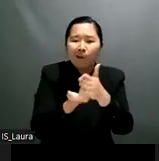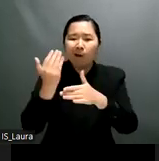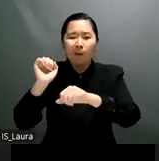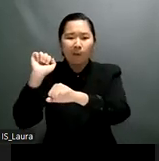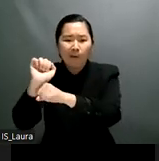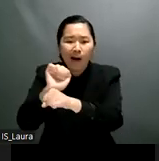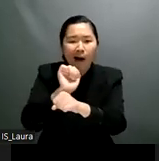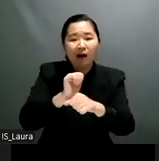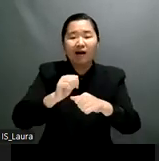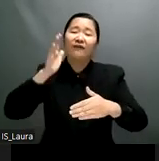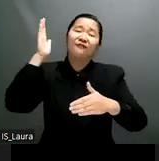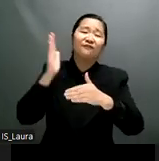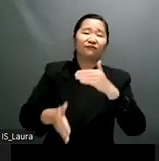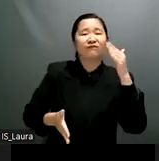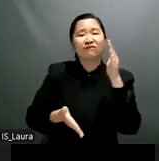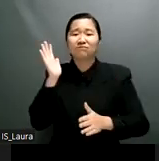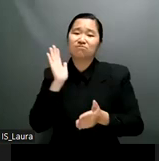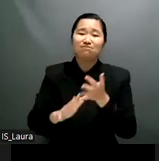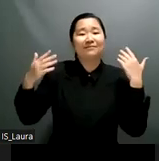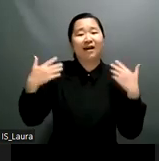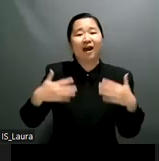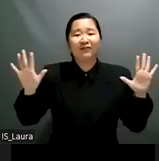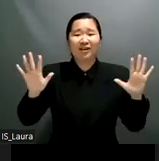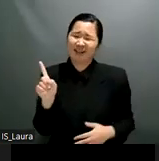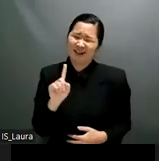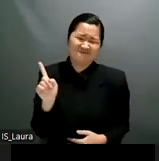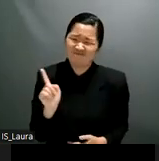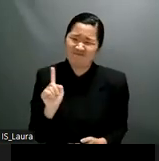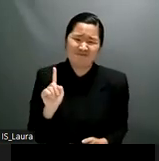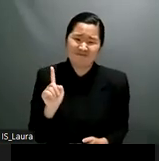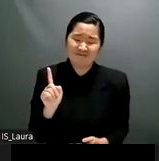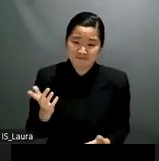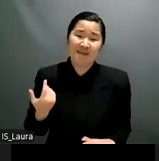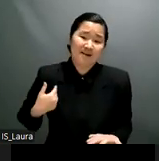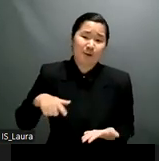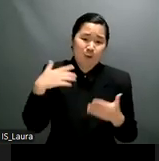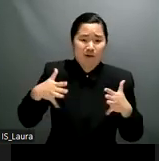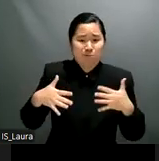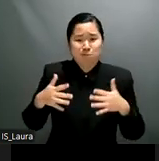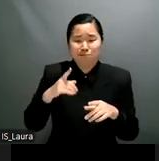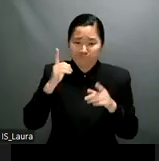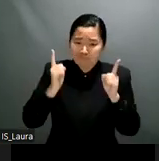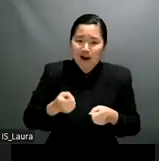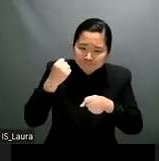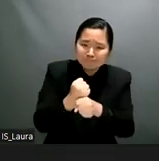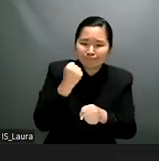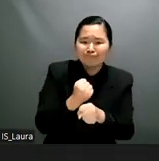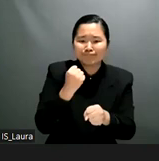that are being faced um some of the challenges like you highlighted or the kobe 19 pandemic